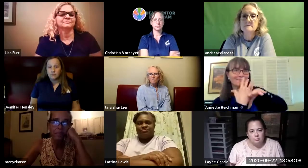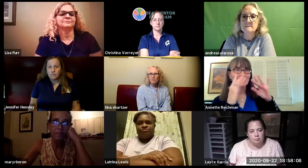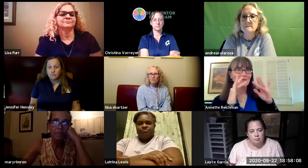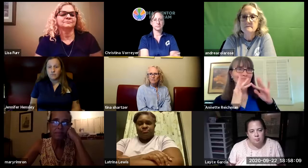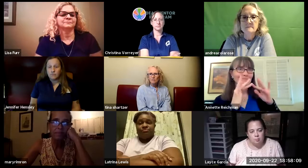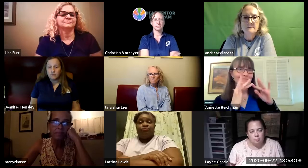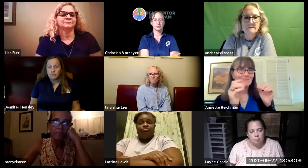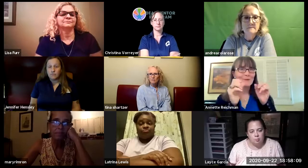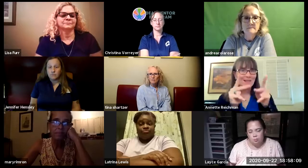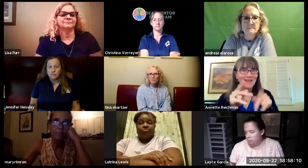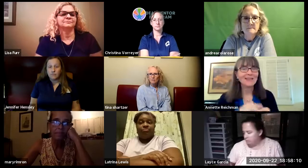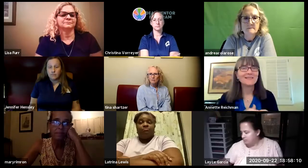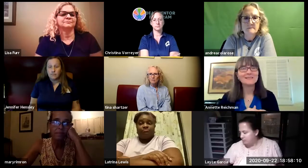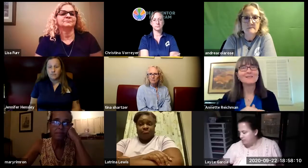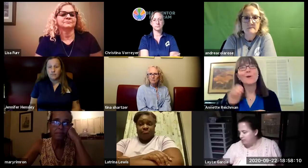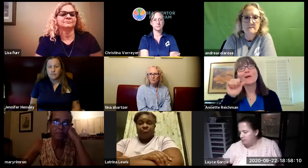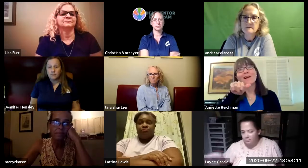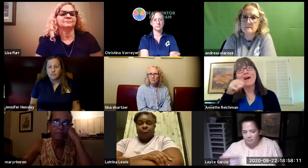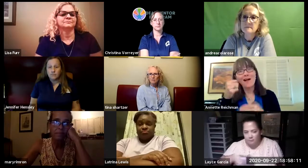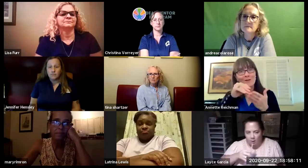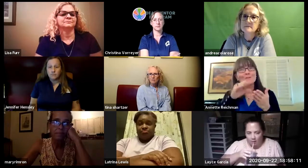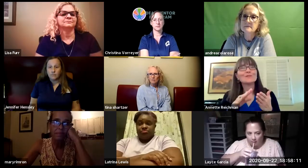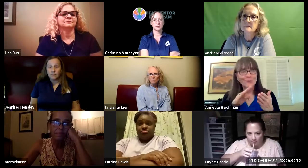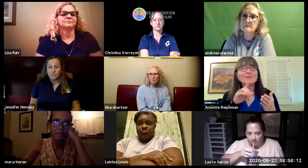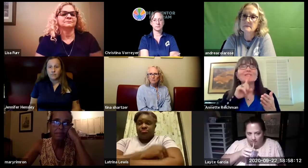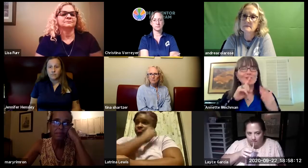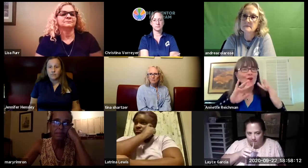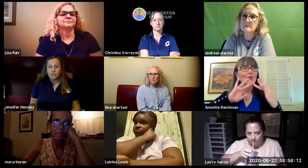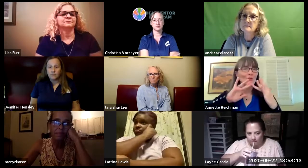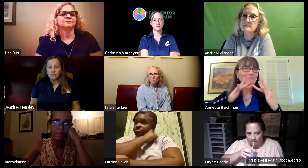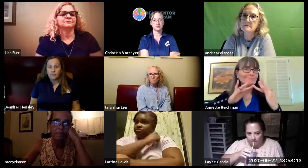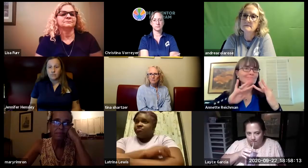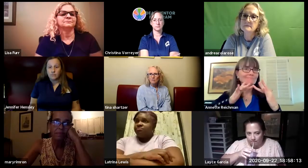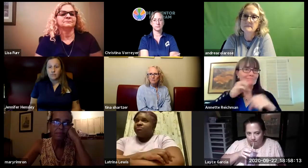education